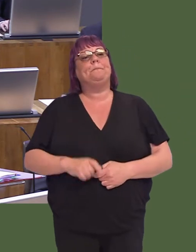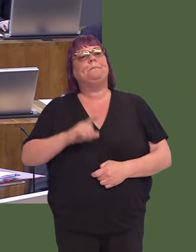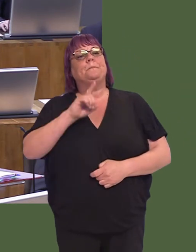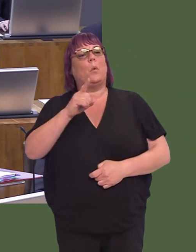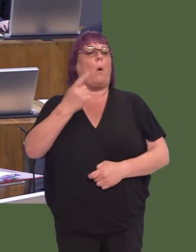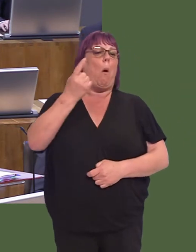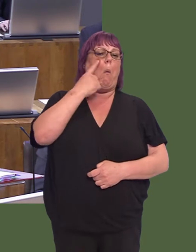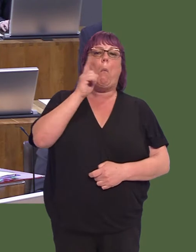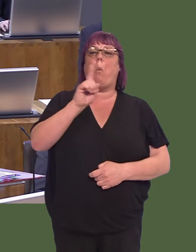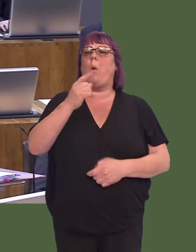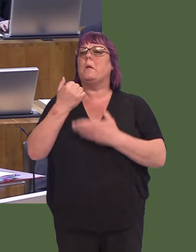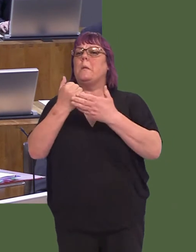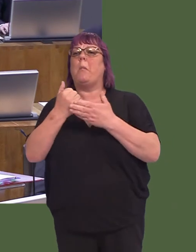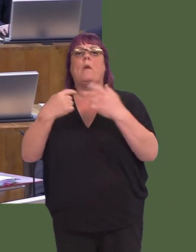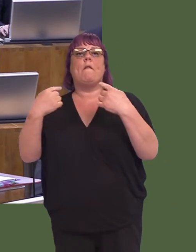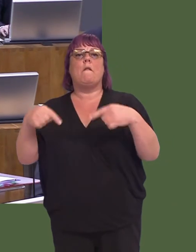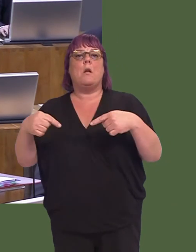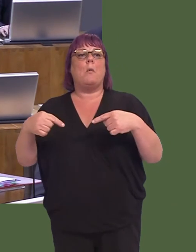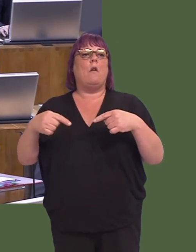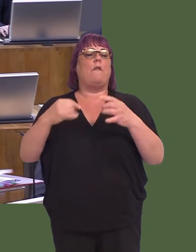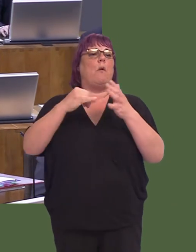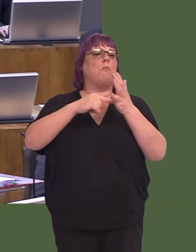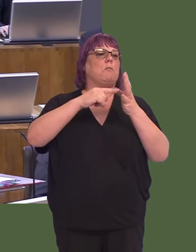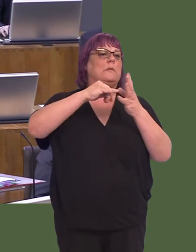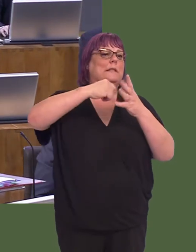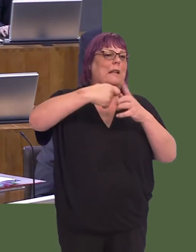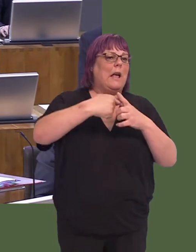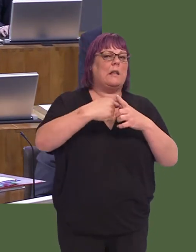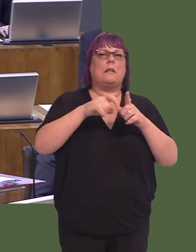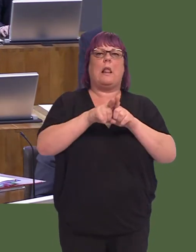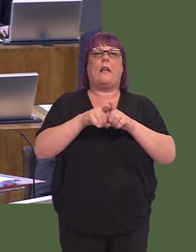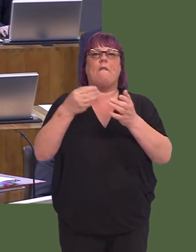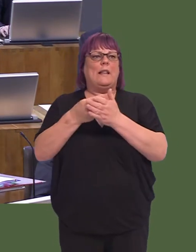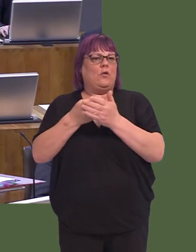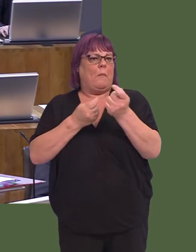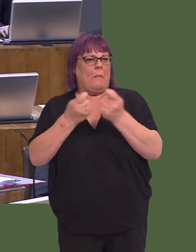but also the wider support available from TASC, the charity, in areas such as financial